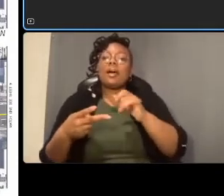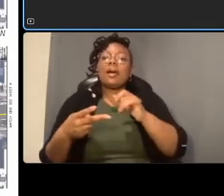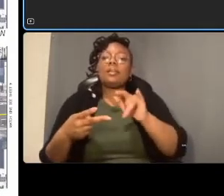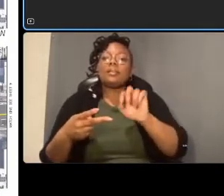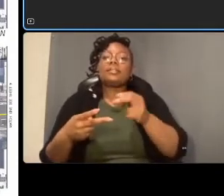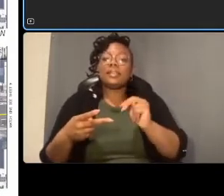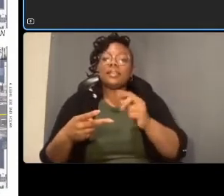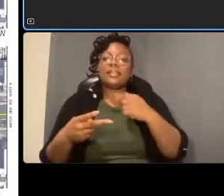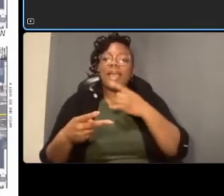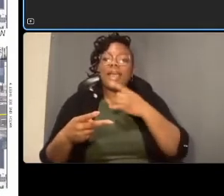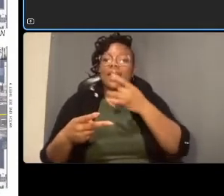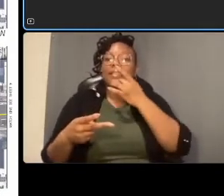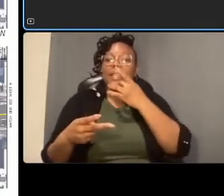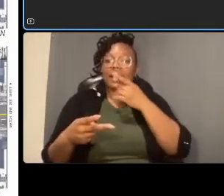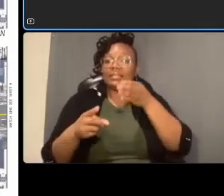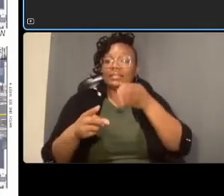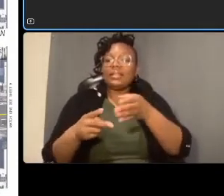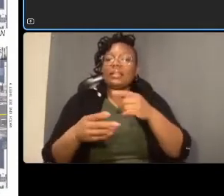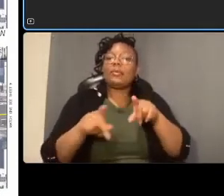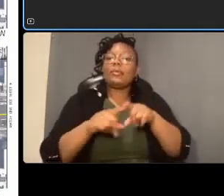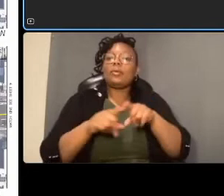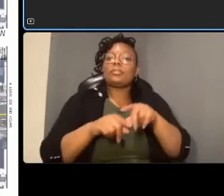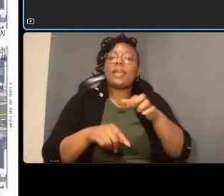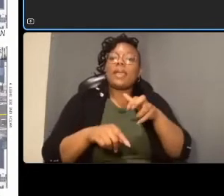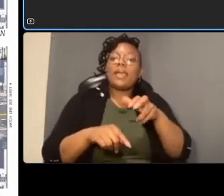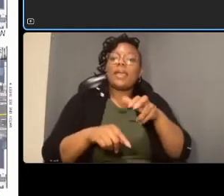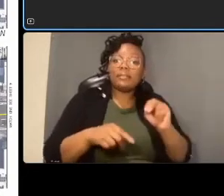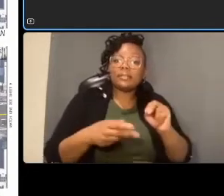and jocelyn which i i mentioned earlier that they are all stock controlled